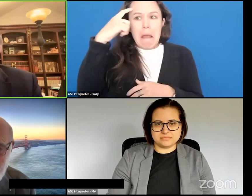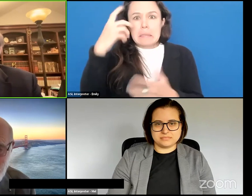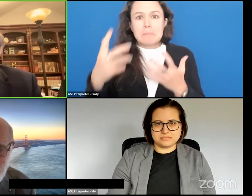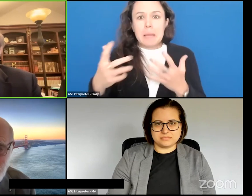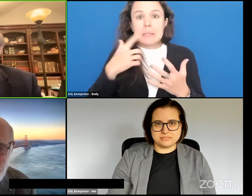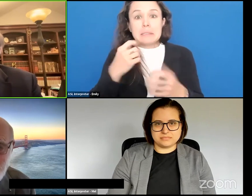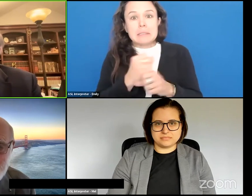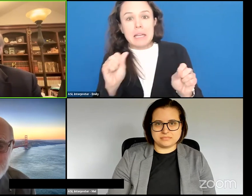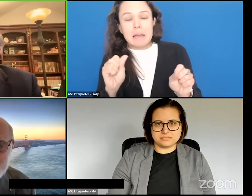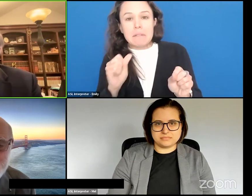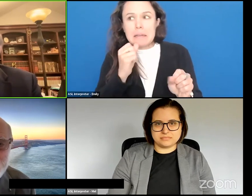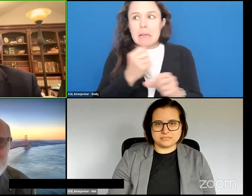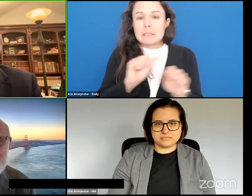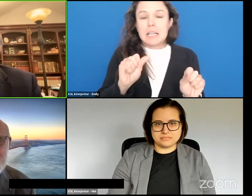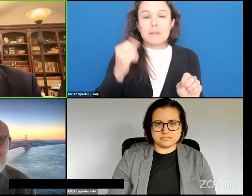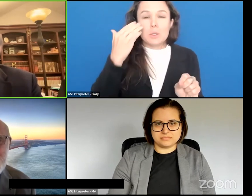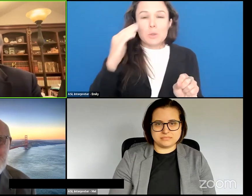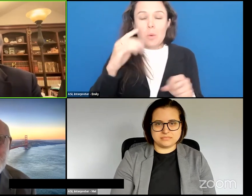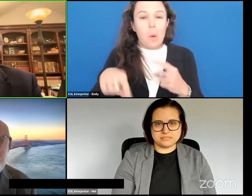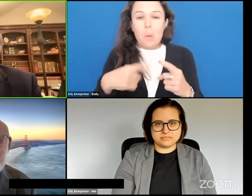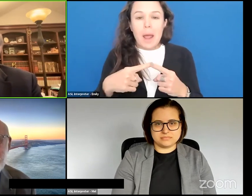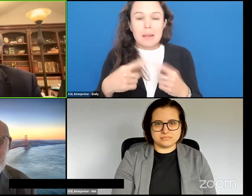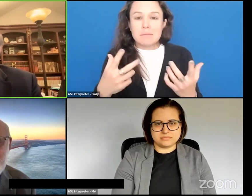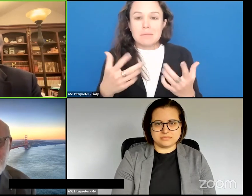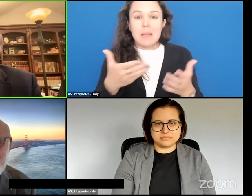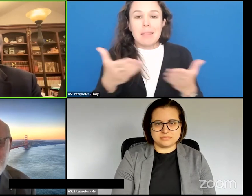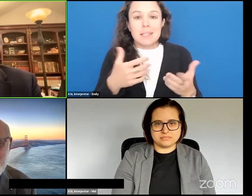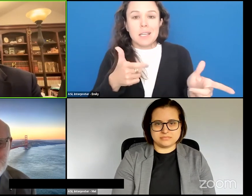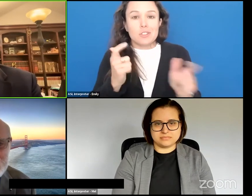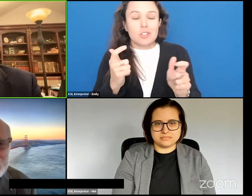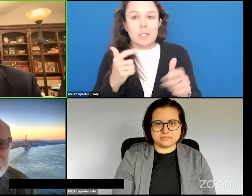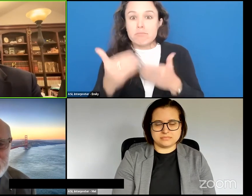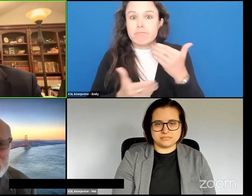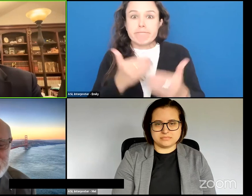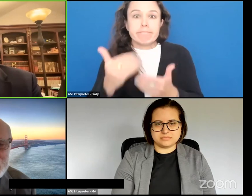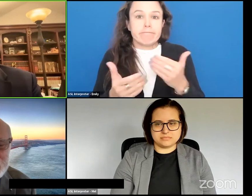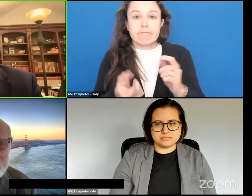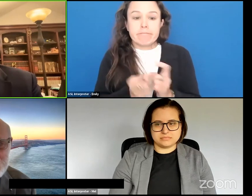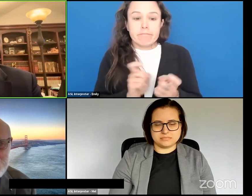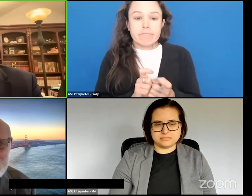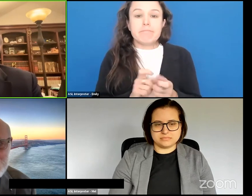We don't know when but things can change rapidly with advancements and that just opens up everything